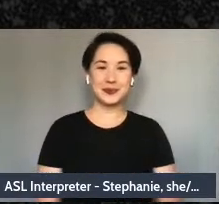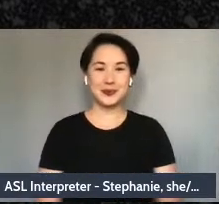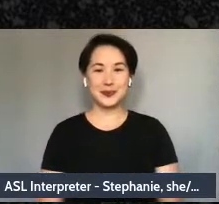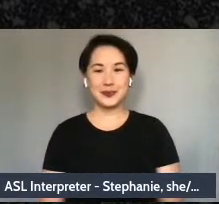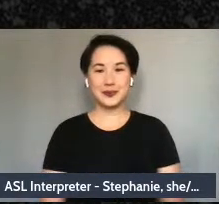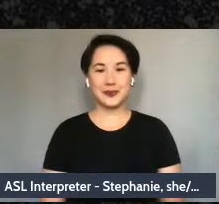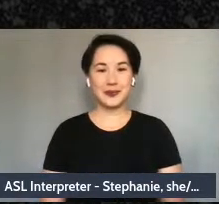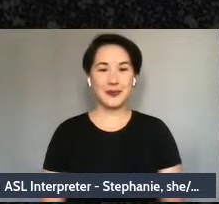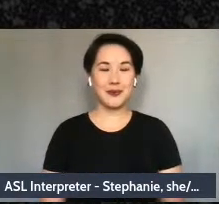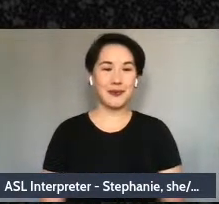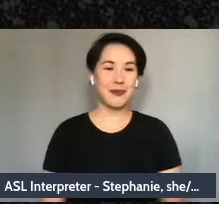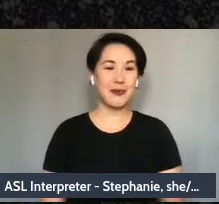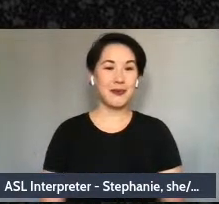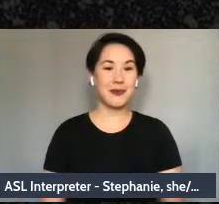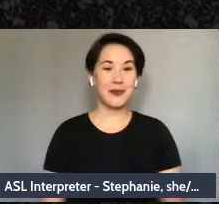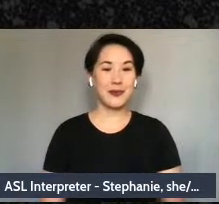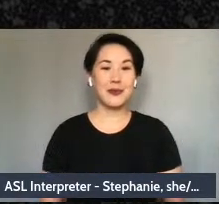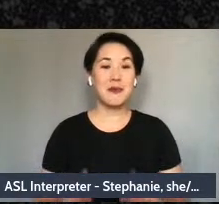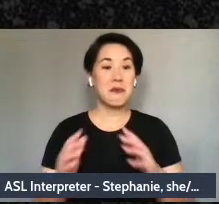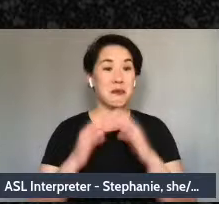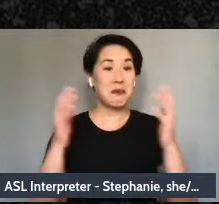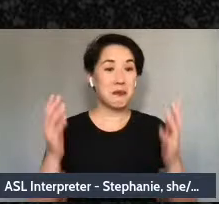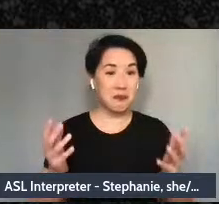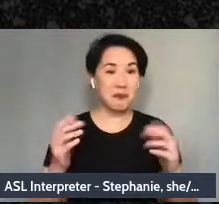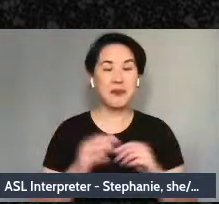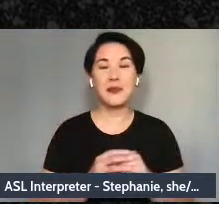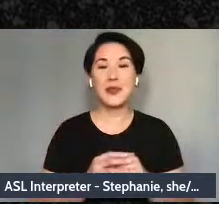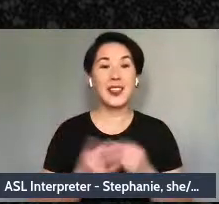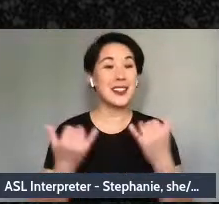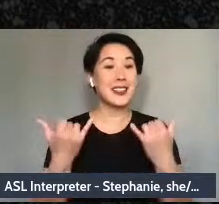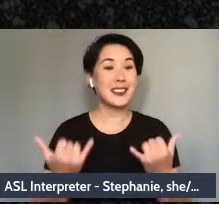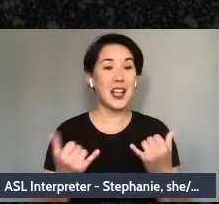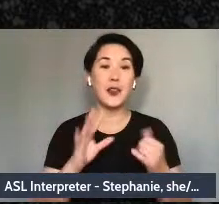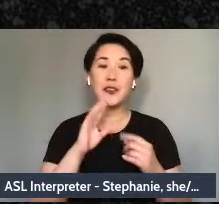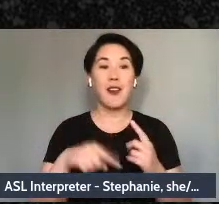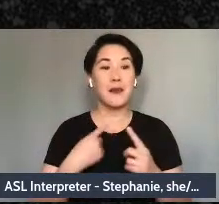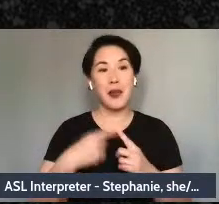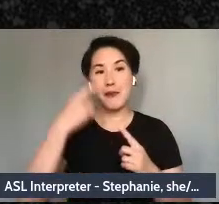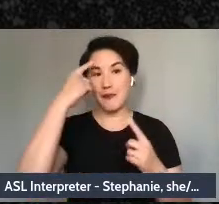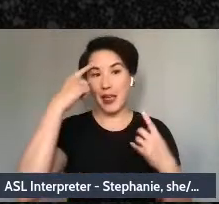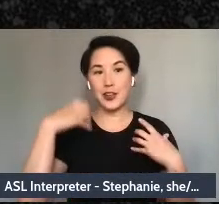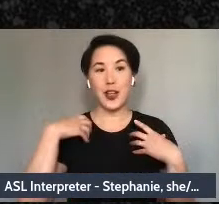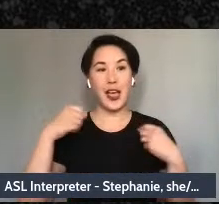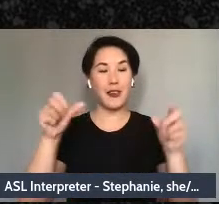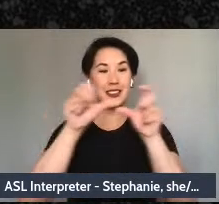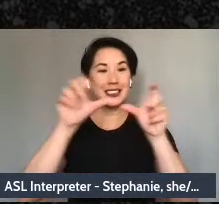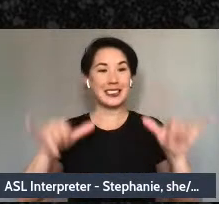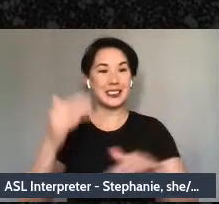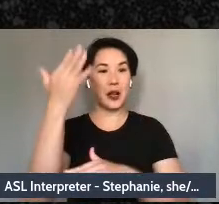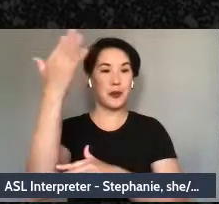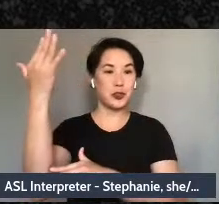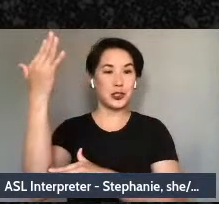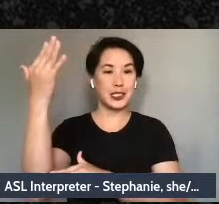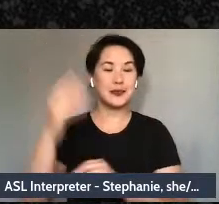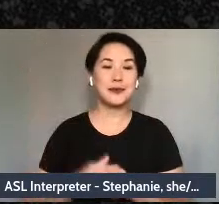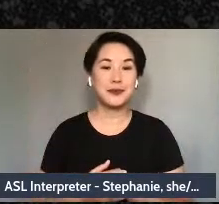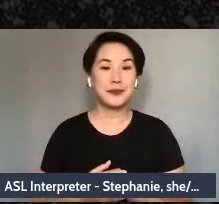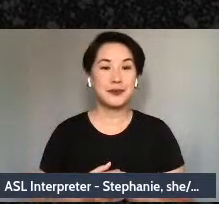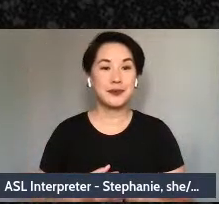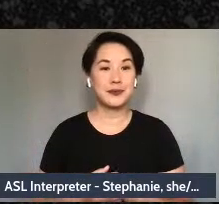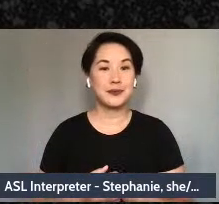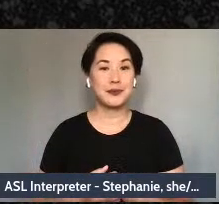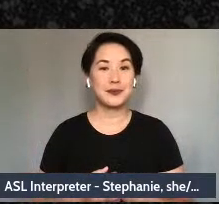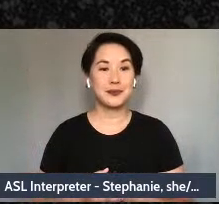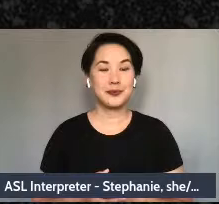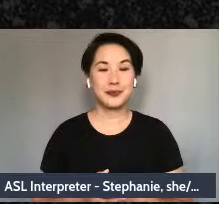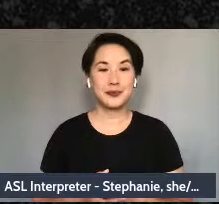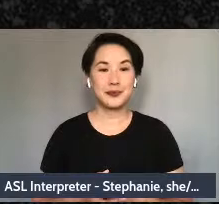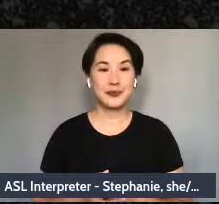so let's look at the mental health system tree together and that will be our next slide and -